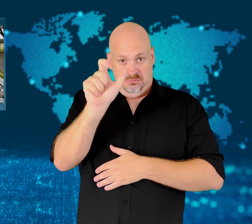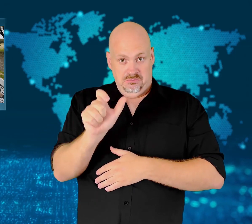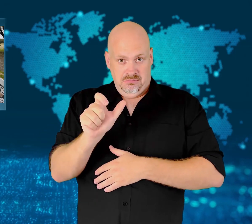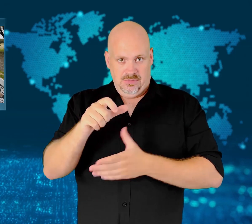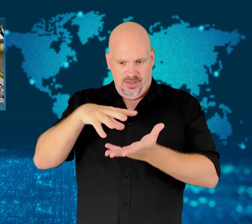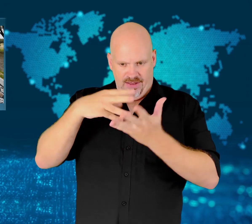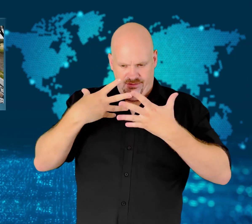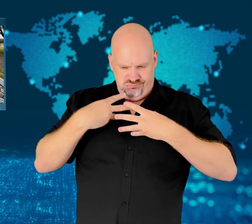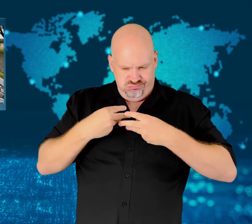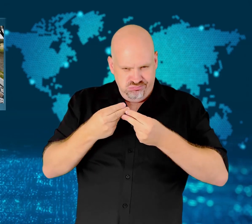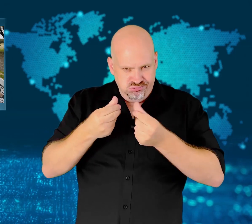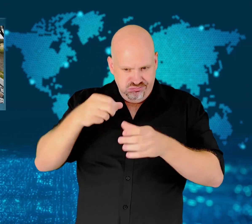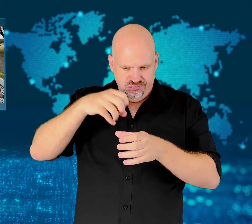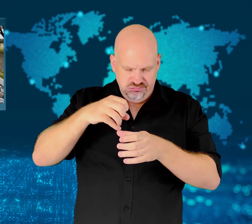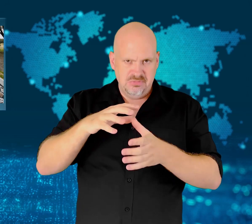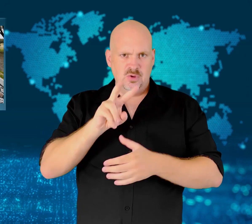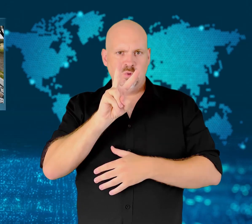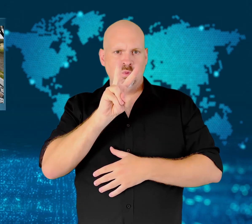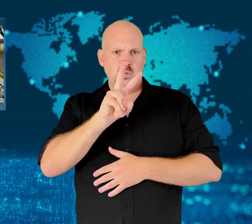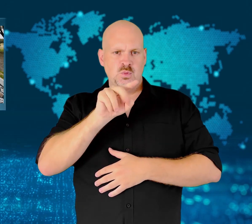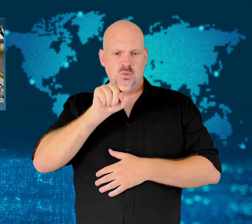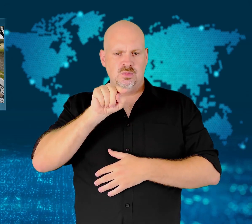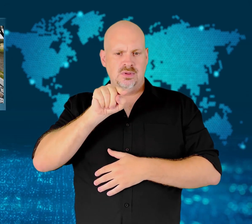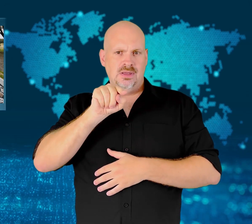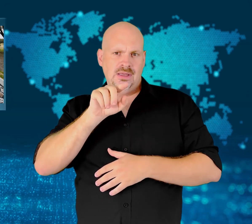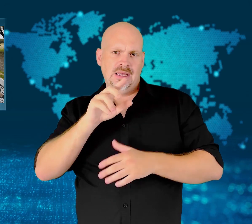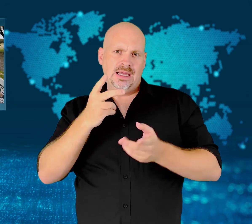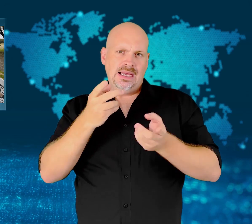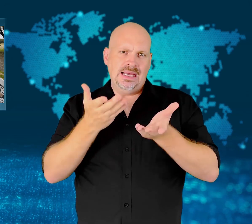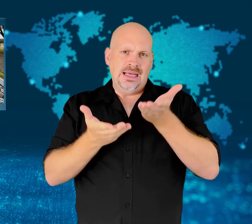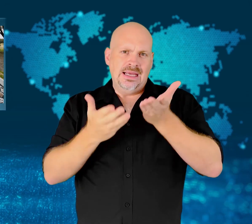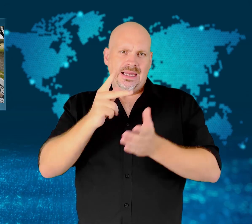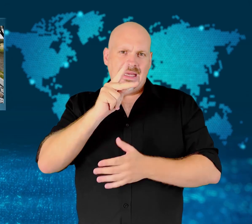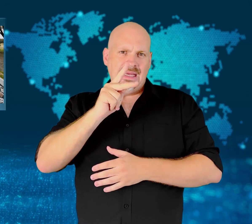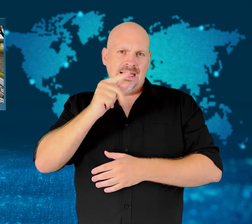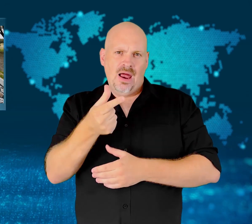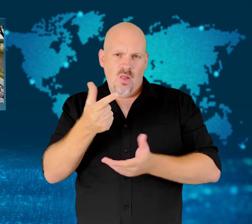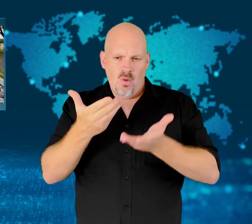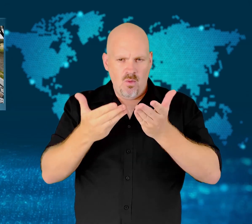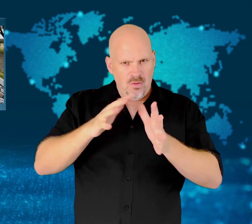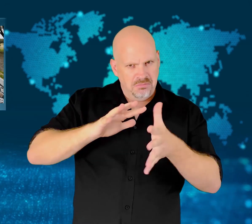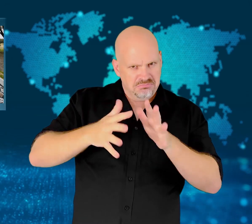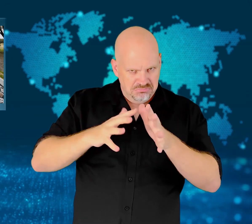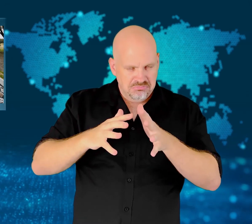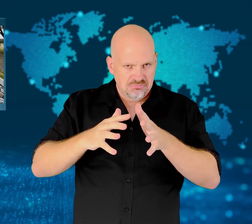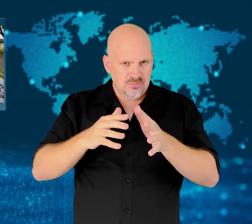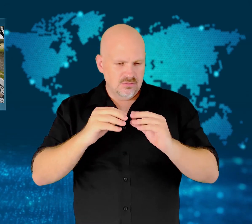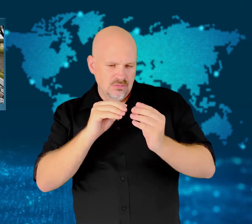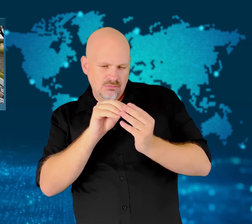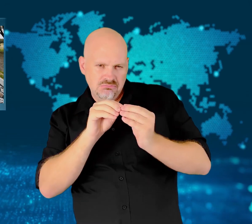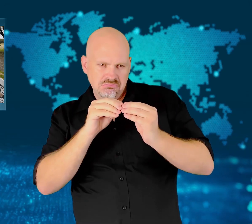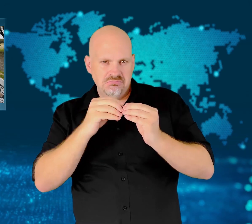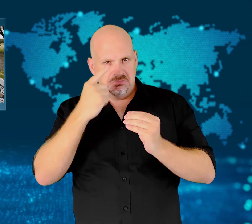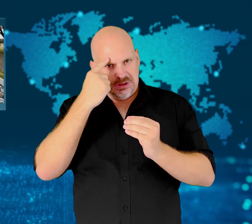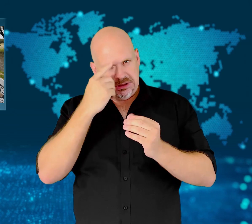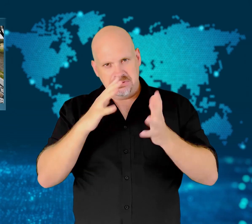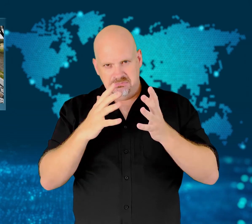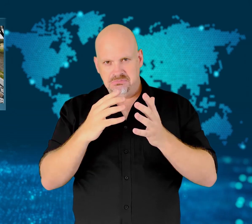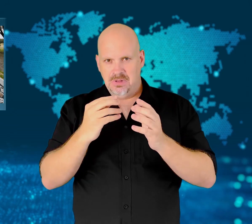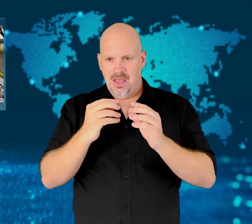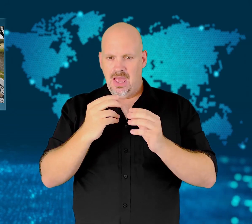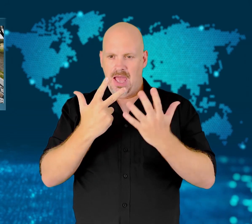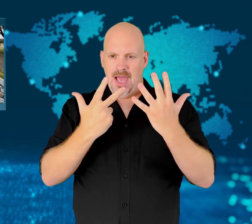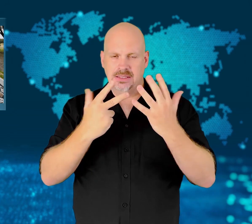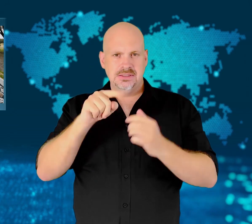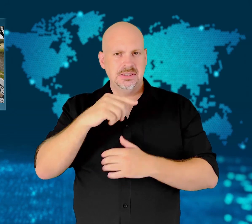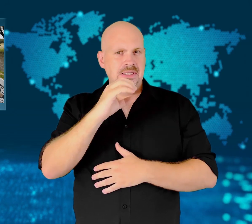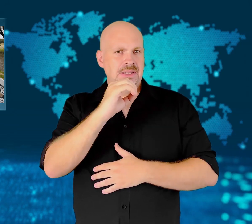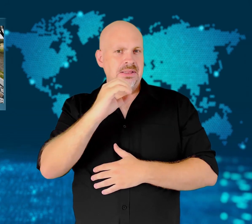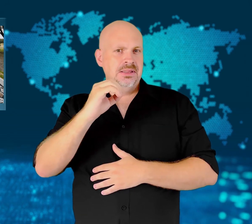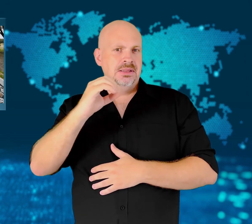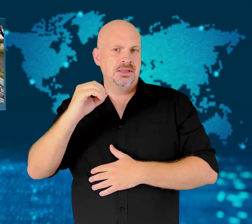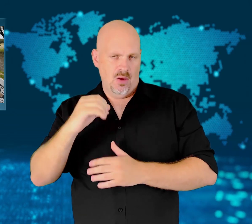Archaeologists also found pieces of clothing, buttons,